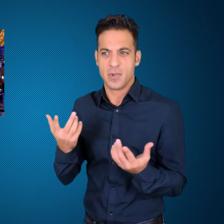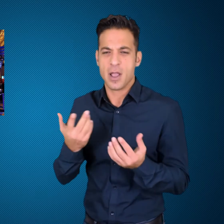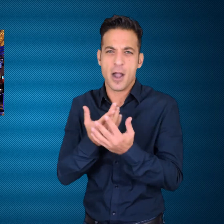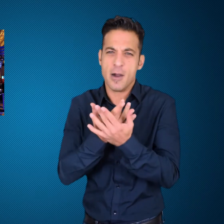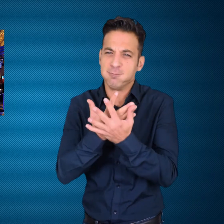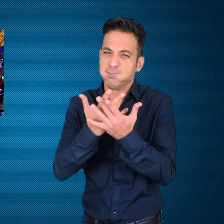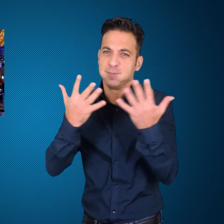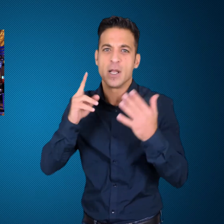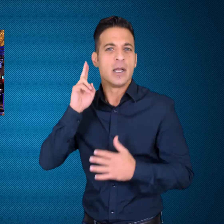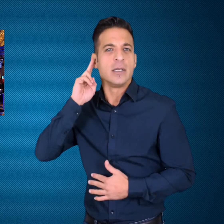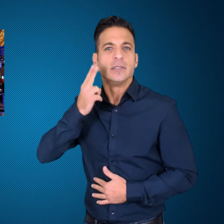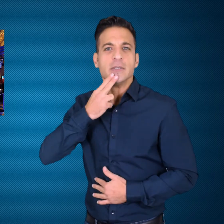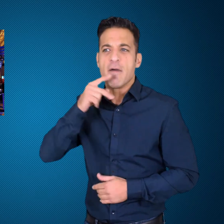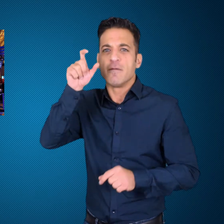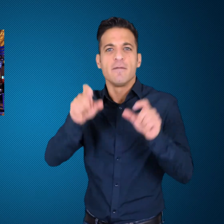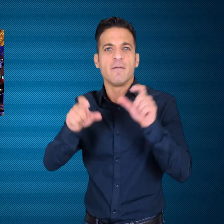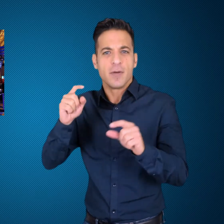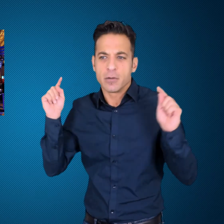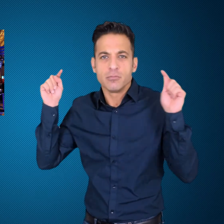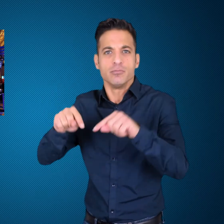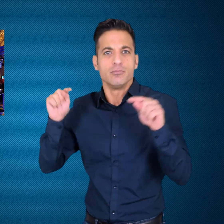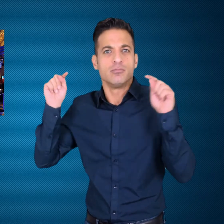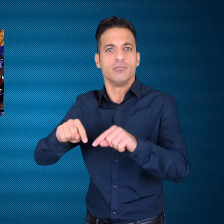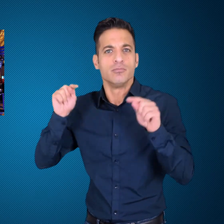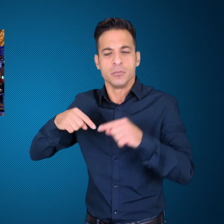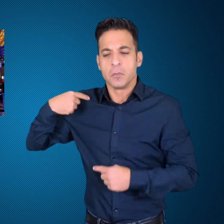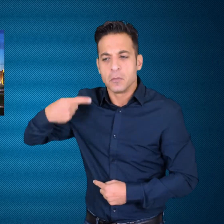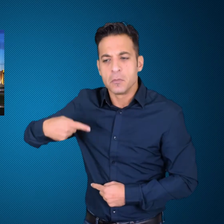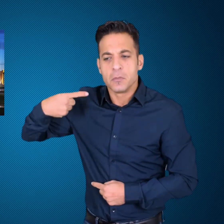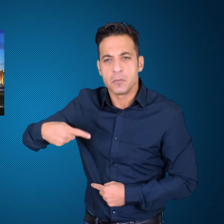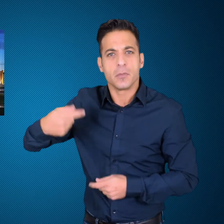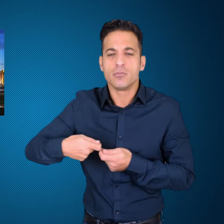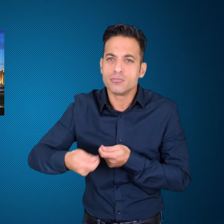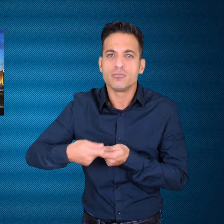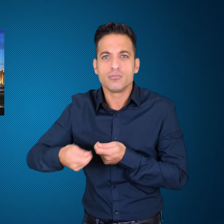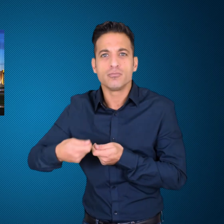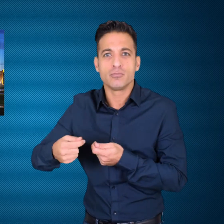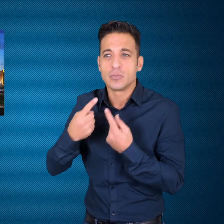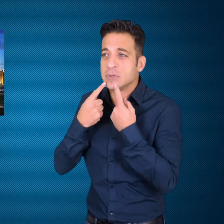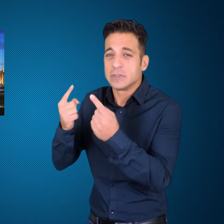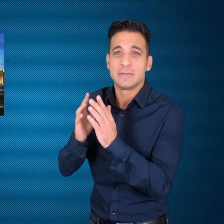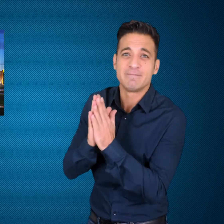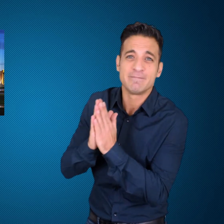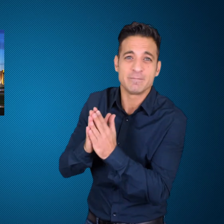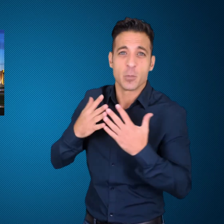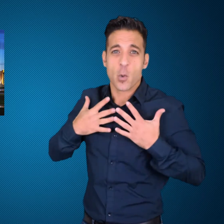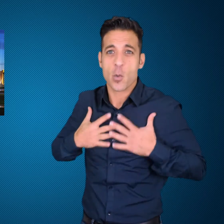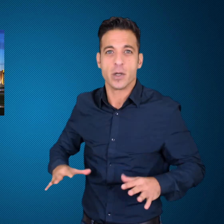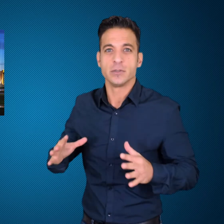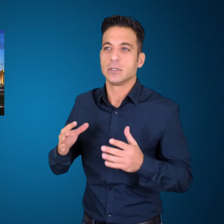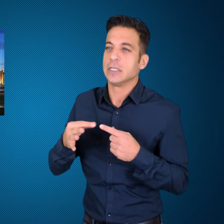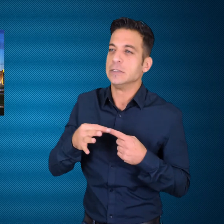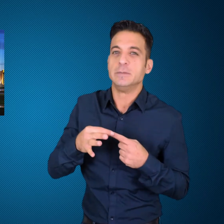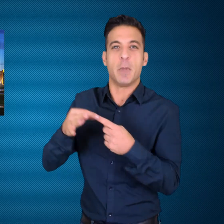deaf people who play regularly